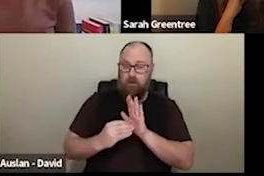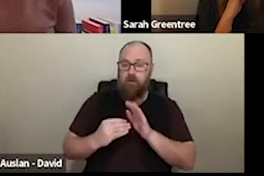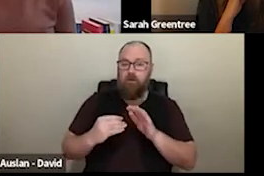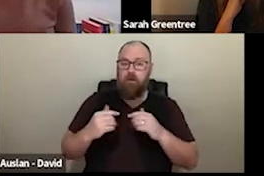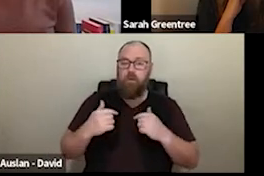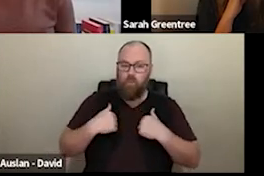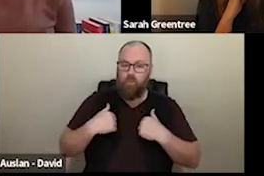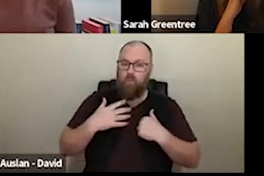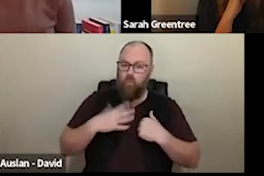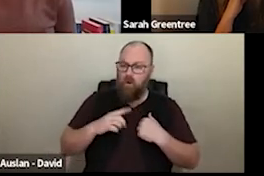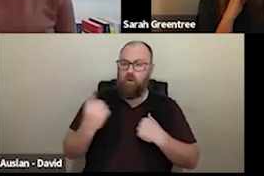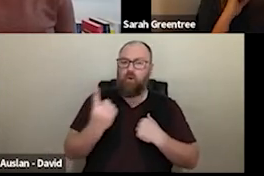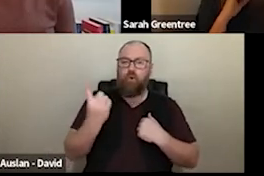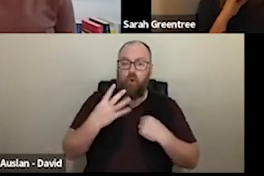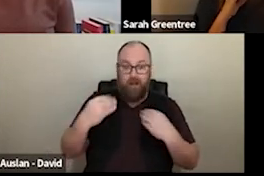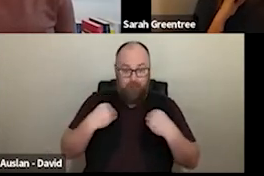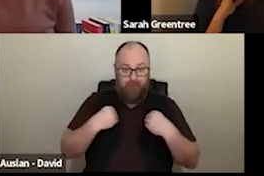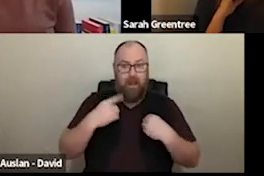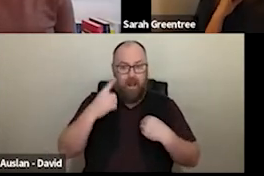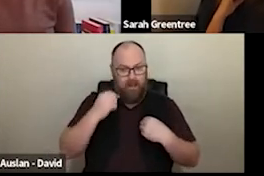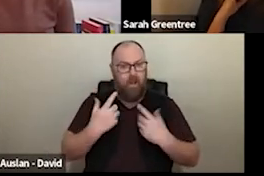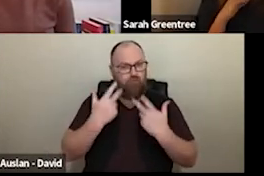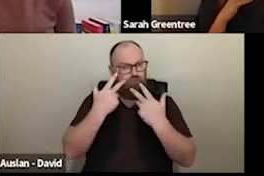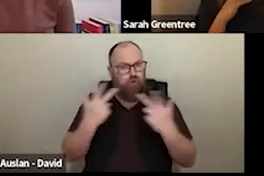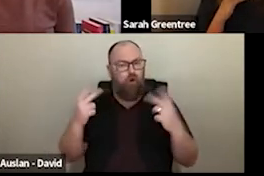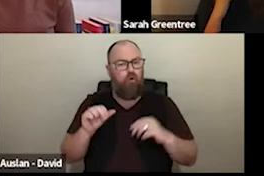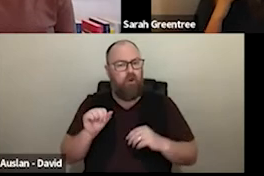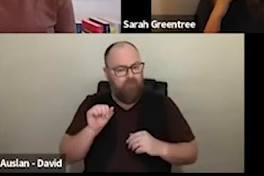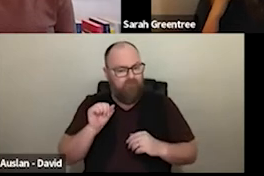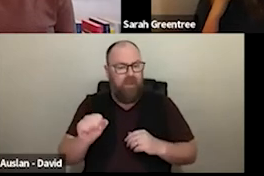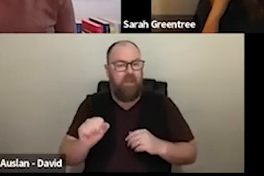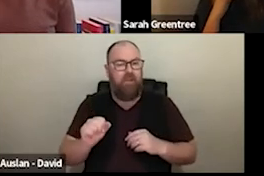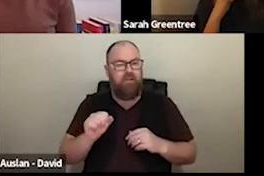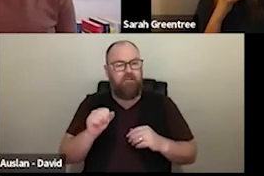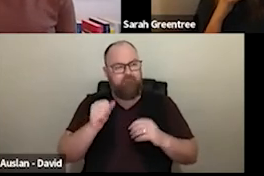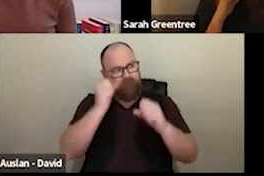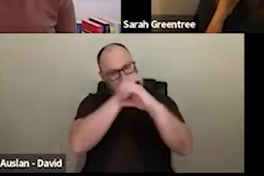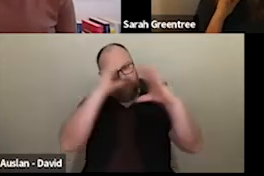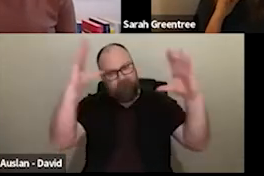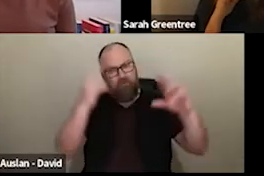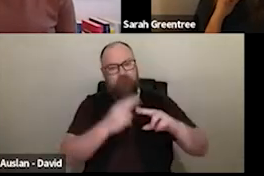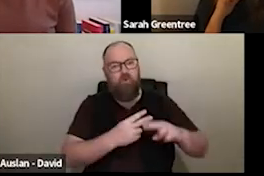companies that can present us with a compelling for you vision for the period 25 to 28. the four year investment expressions of interest are companies that presenters with compelling visions for the